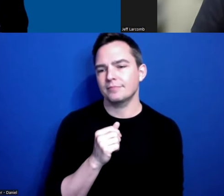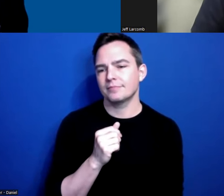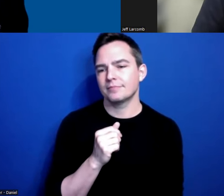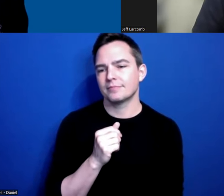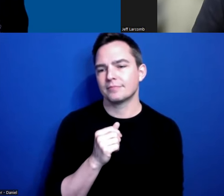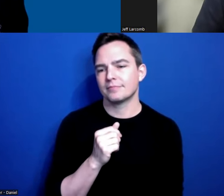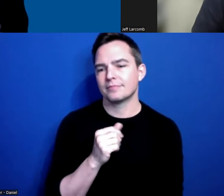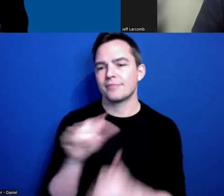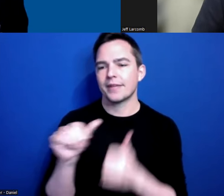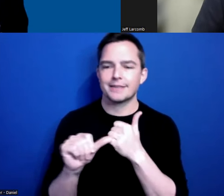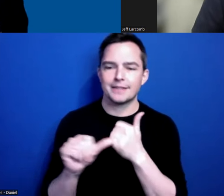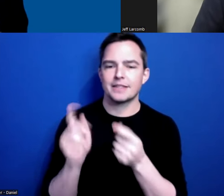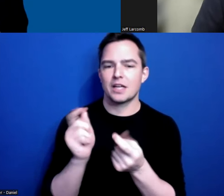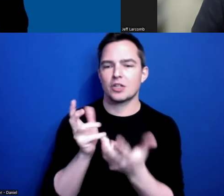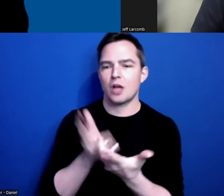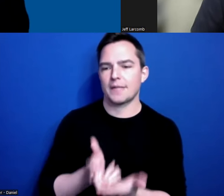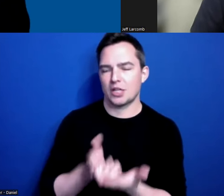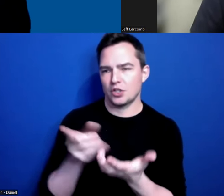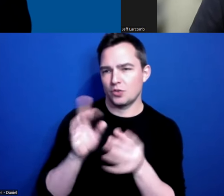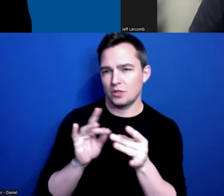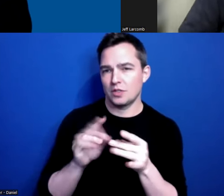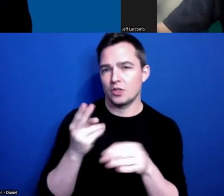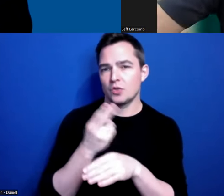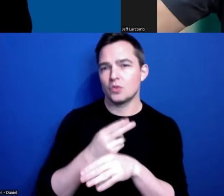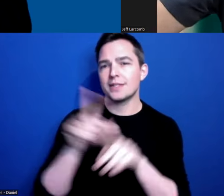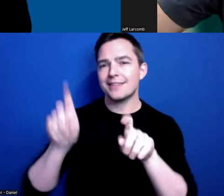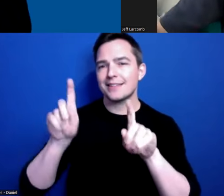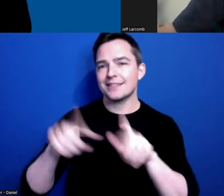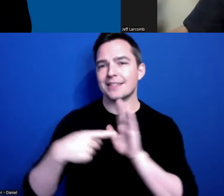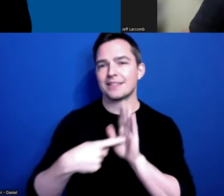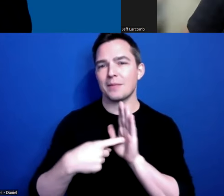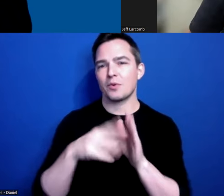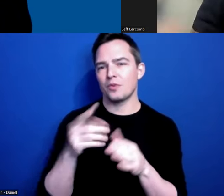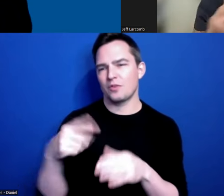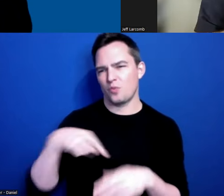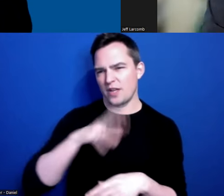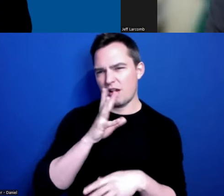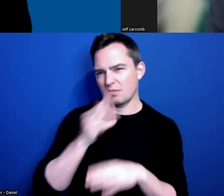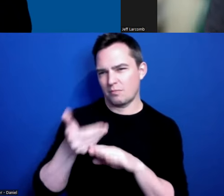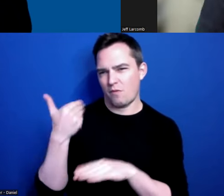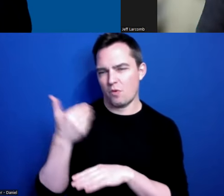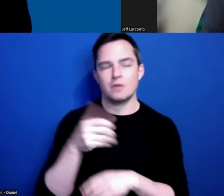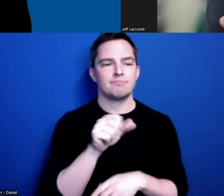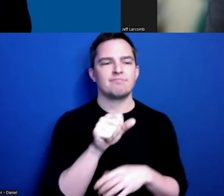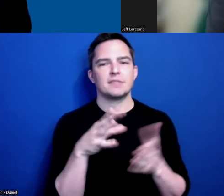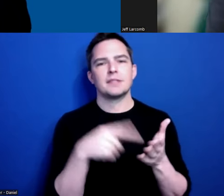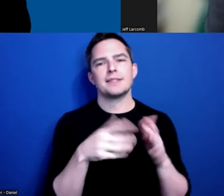assistance and accommodations and you used the testing example when we had talked earlier. Yeah, this is one of the things